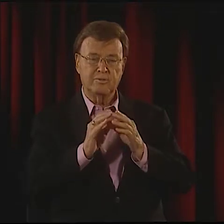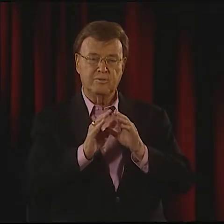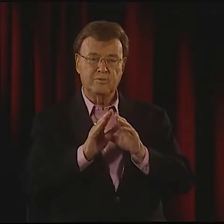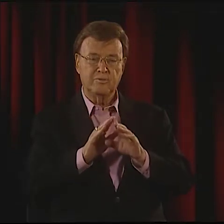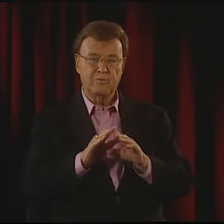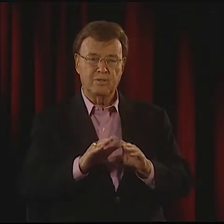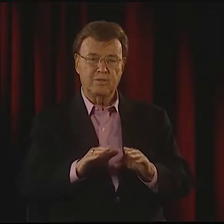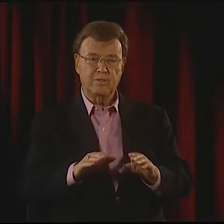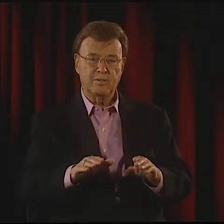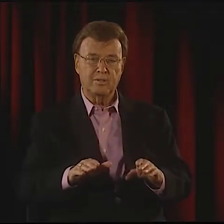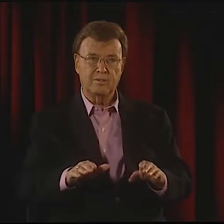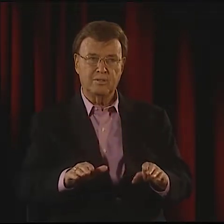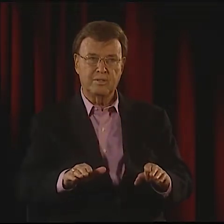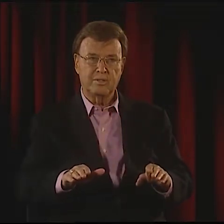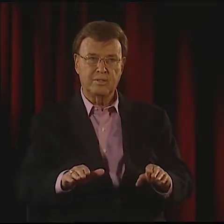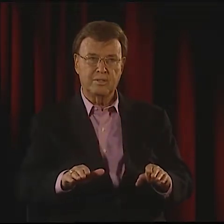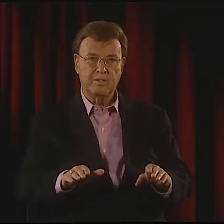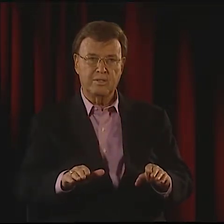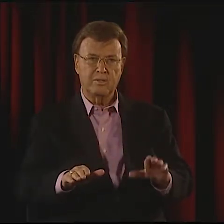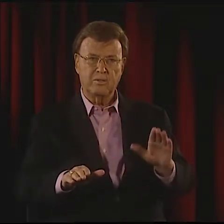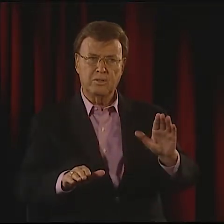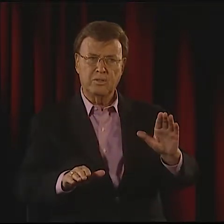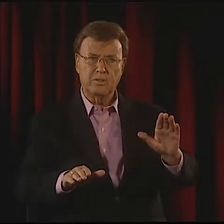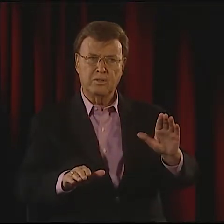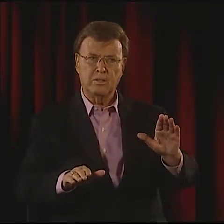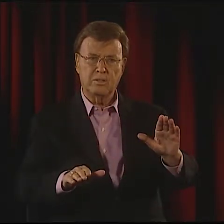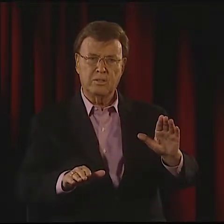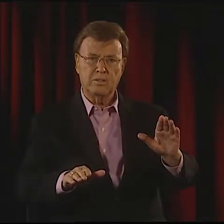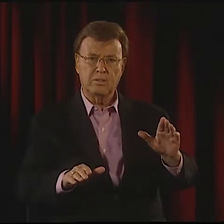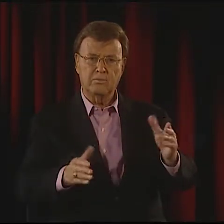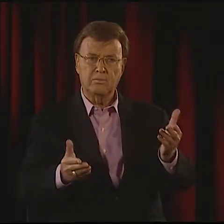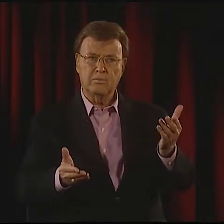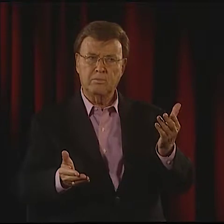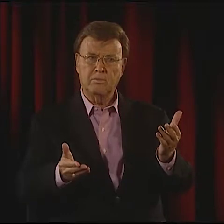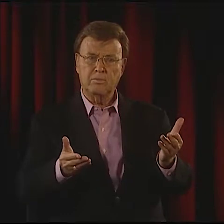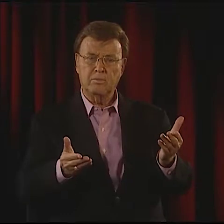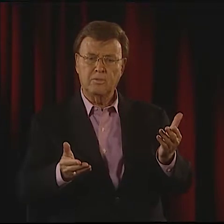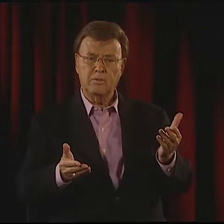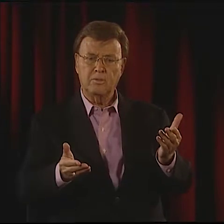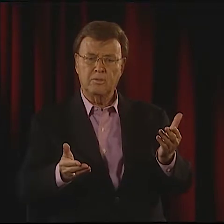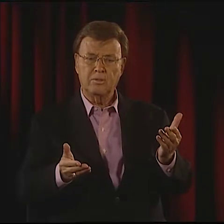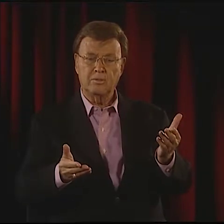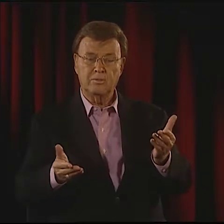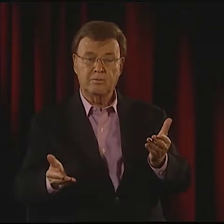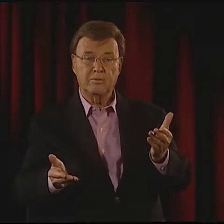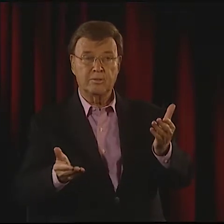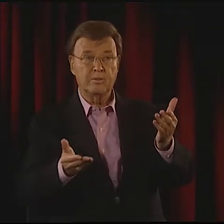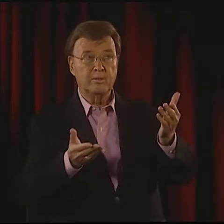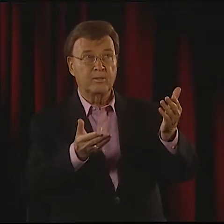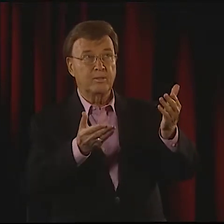PEACE AT LAST... BUT WAIT.